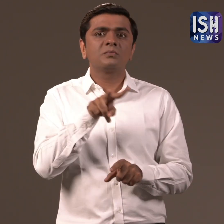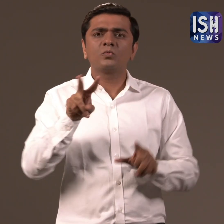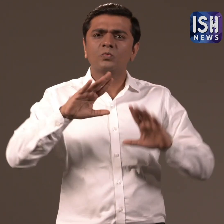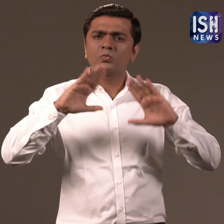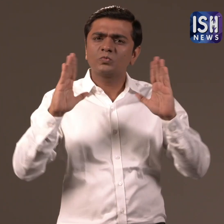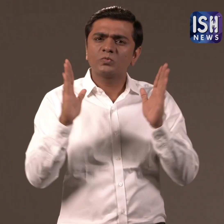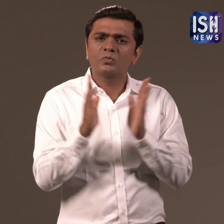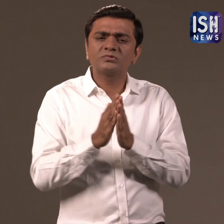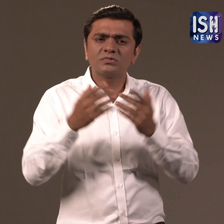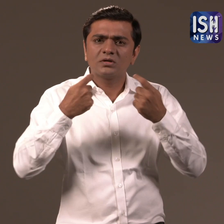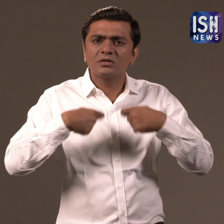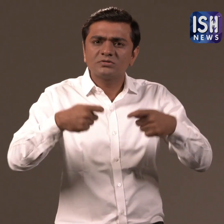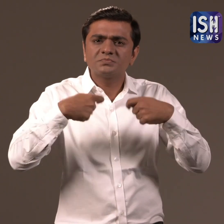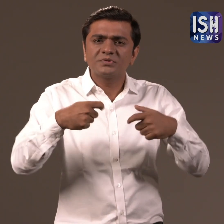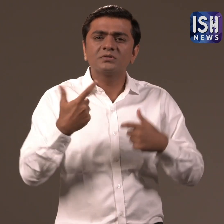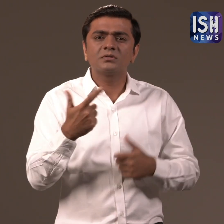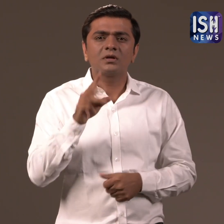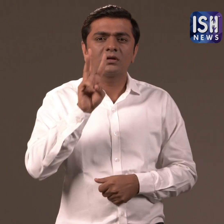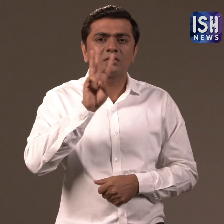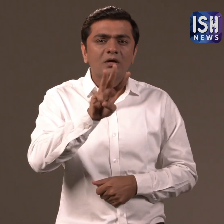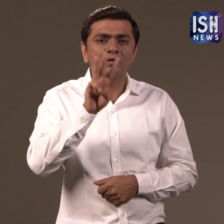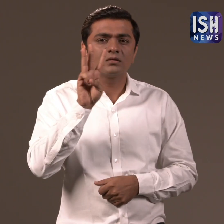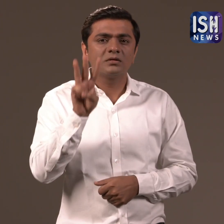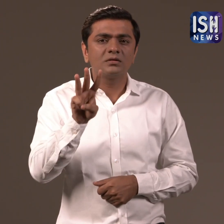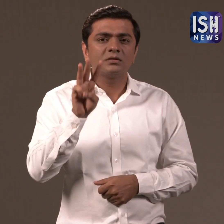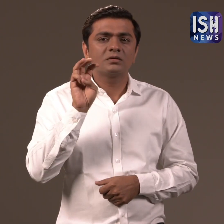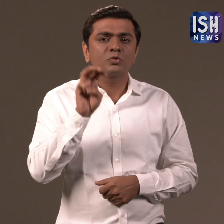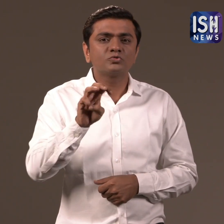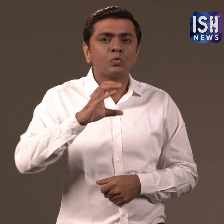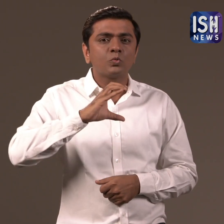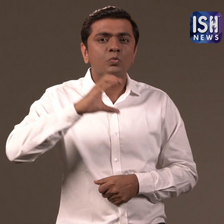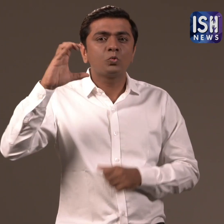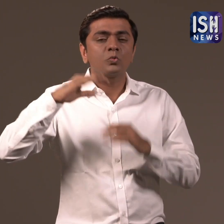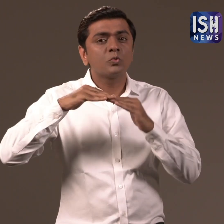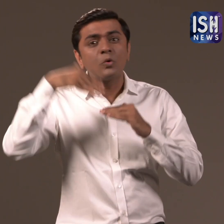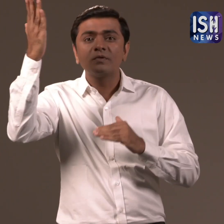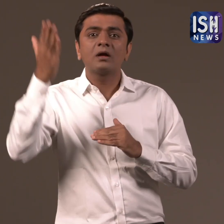The total cost of both the metro projects is more than Rs.33,000 Cr.